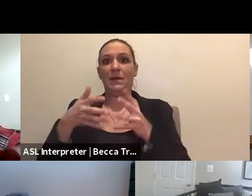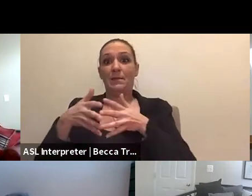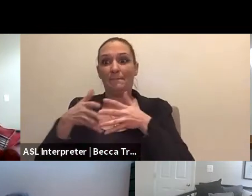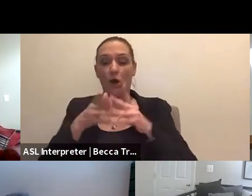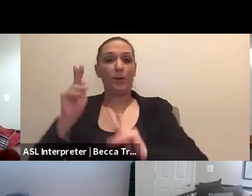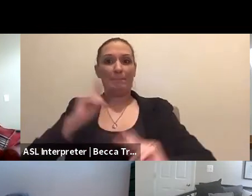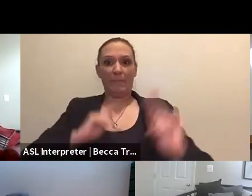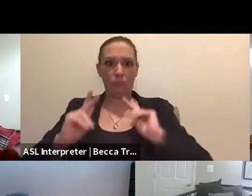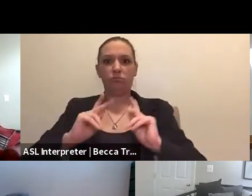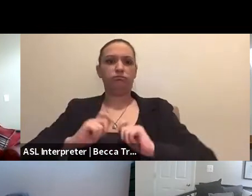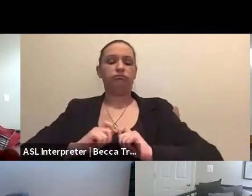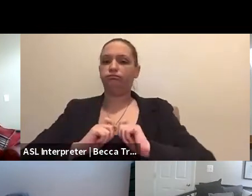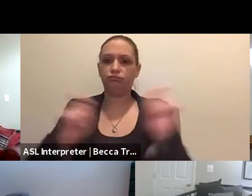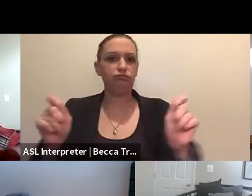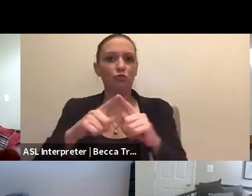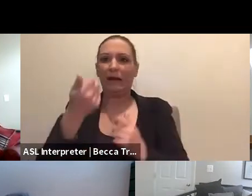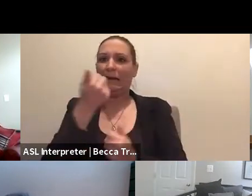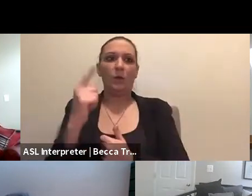to anyone incurring a disaster.